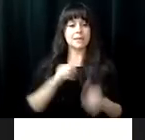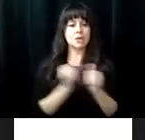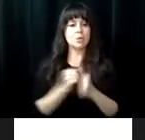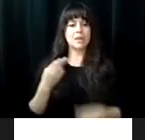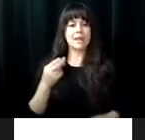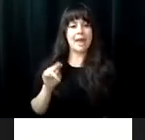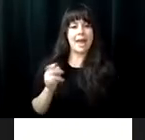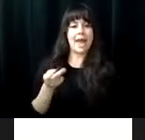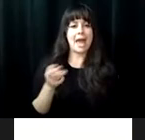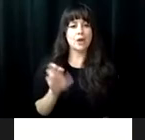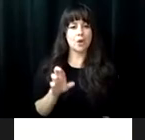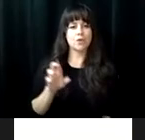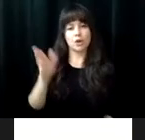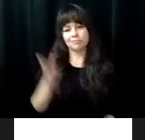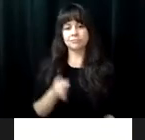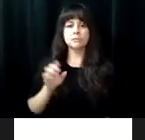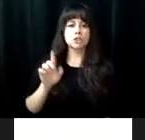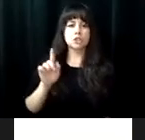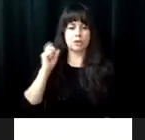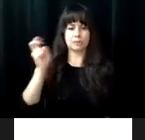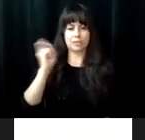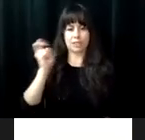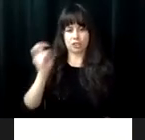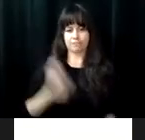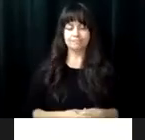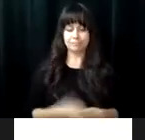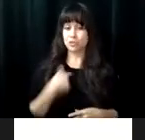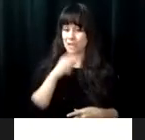. I work from home. And I'm also